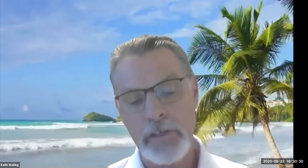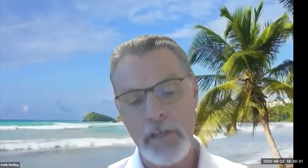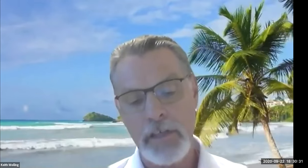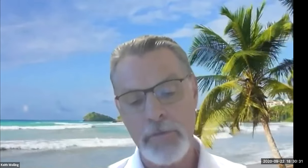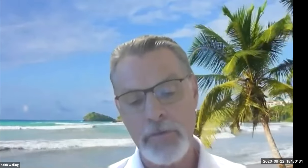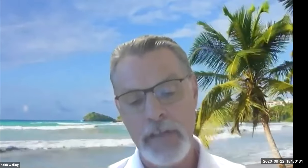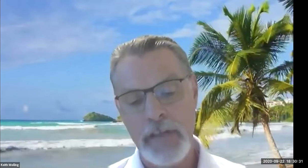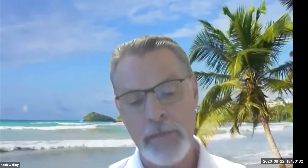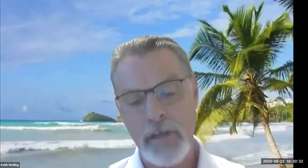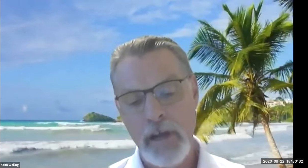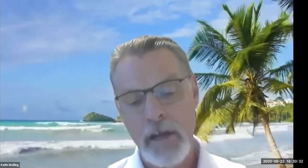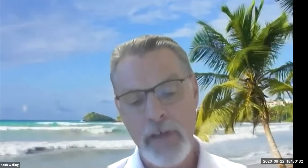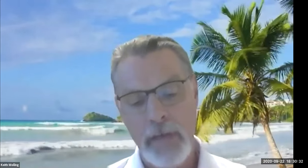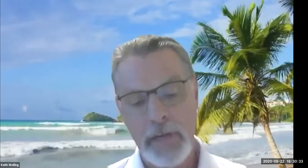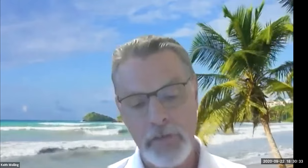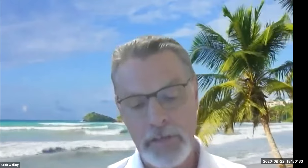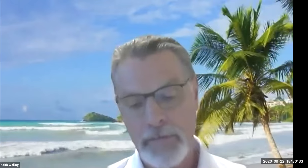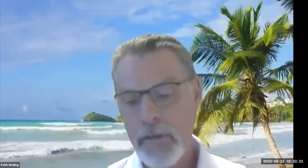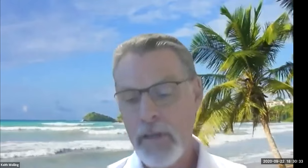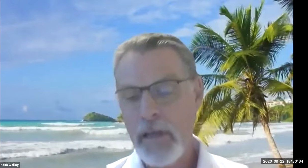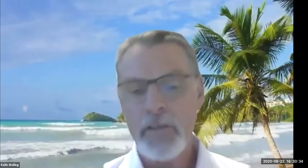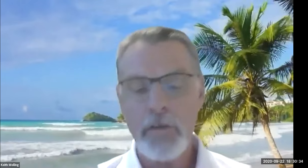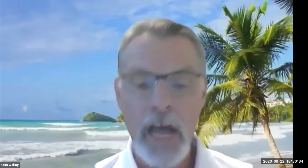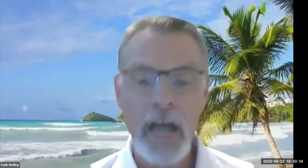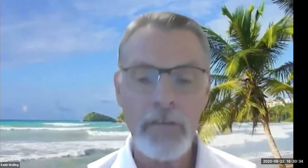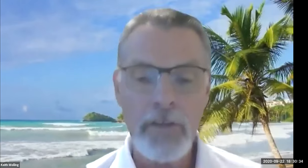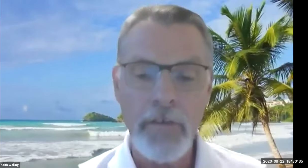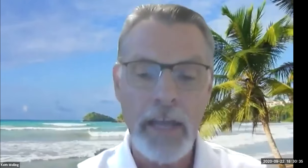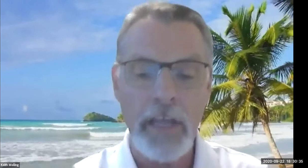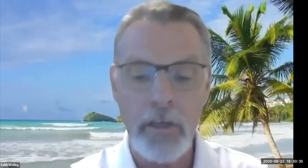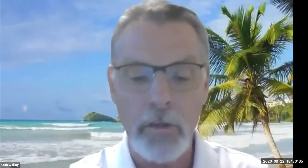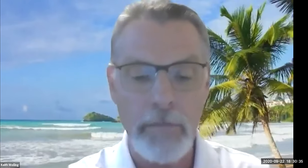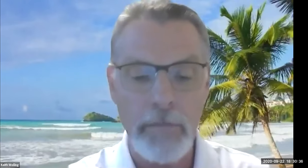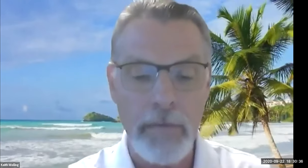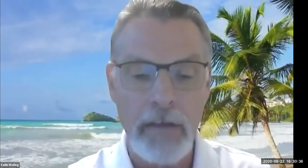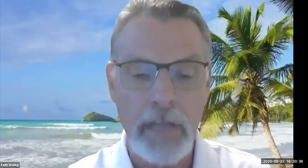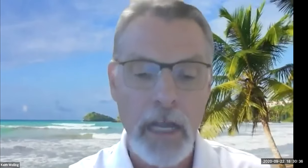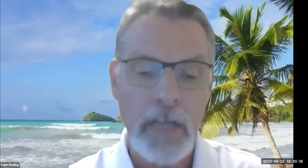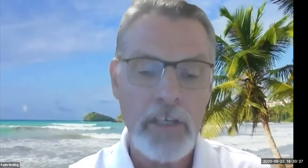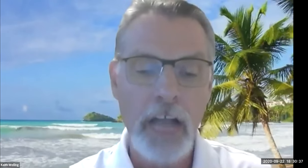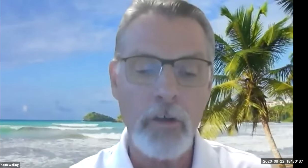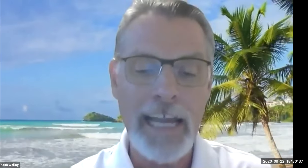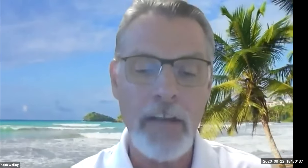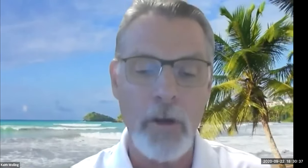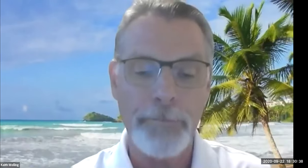Keith Wolling: Post Olympics, you know, next year, it's obviously going to be in Japan, you know the the Summer Olympics will be in another section of China.